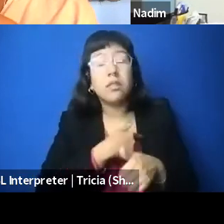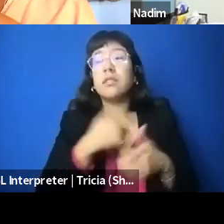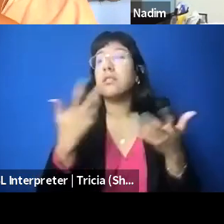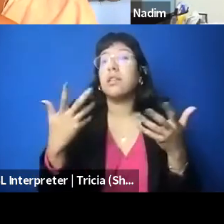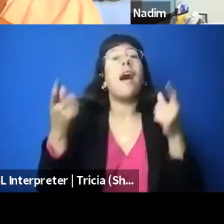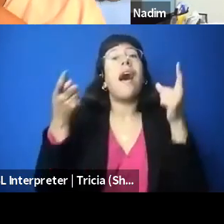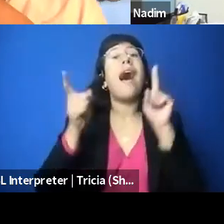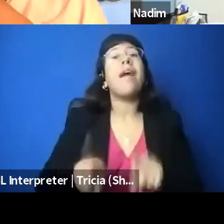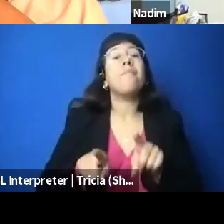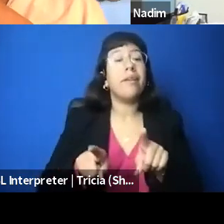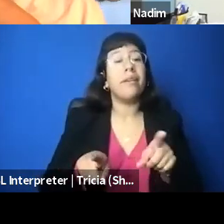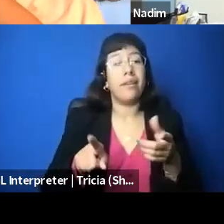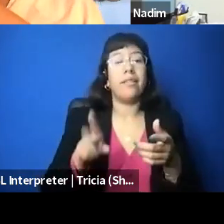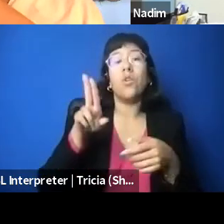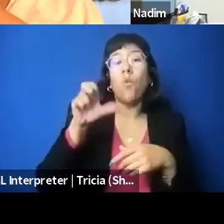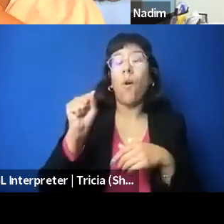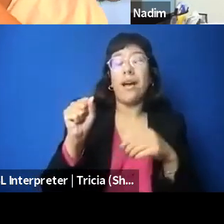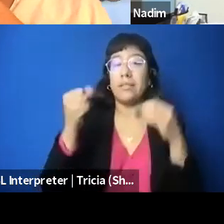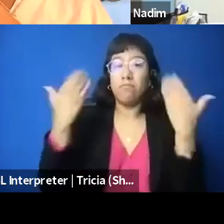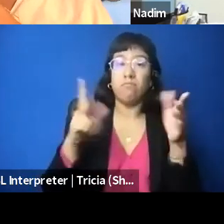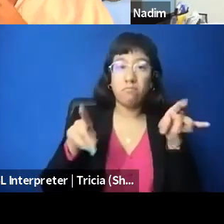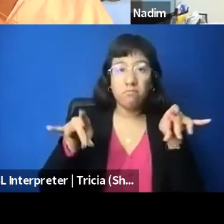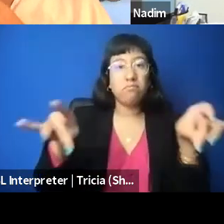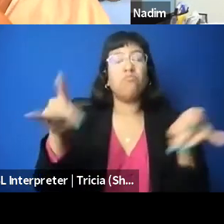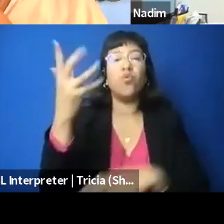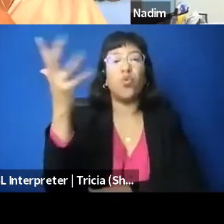The harm has come from the incendiary kites and balloons